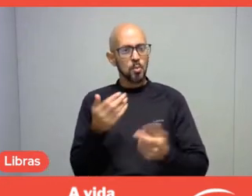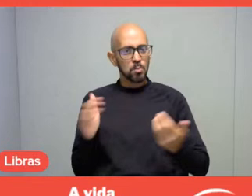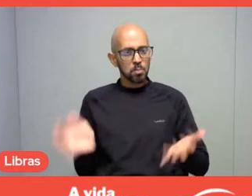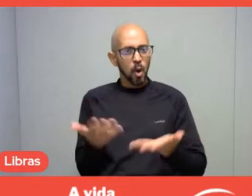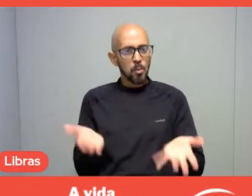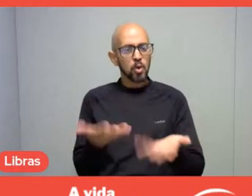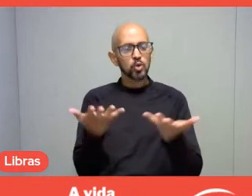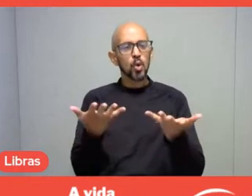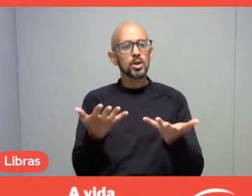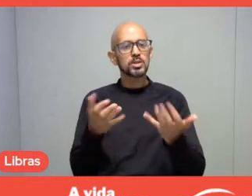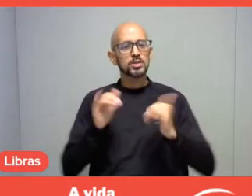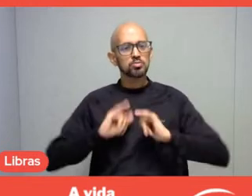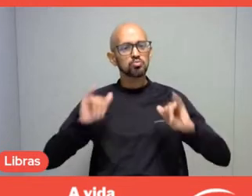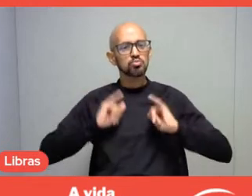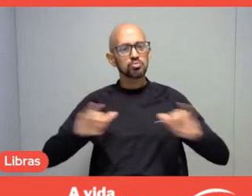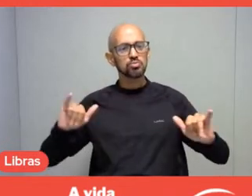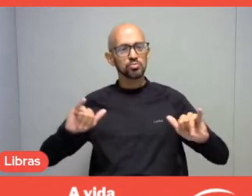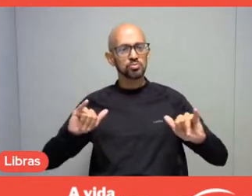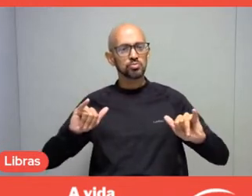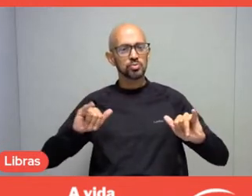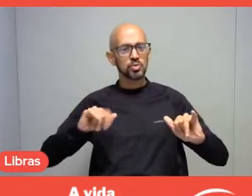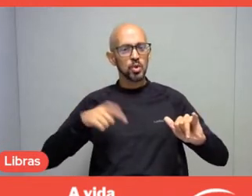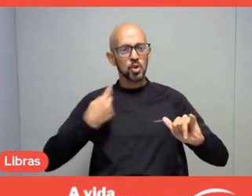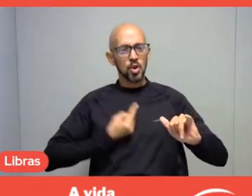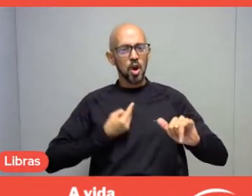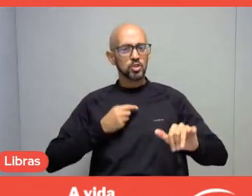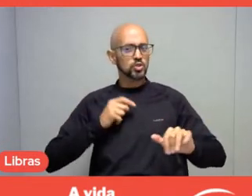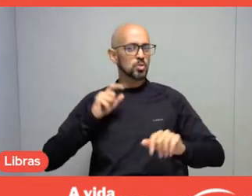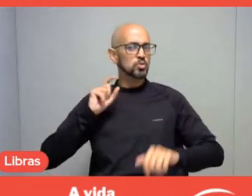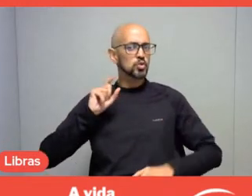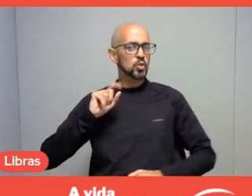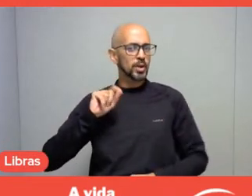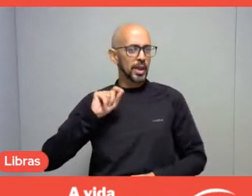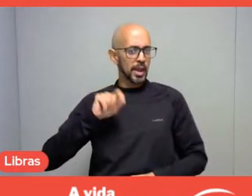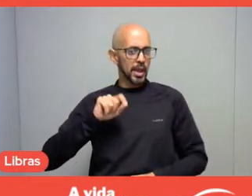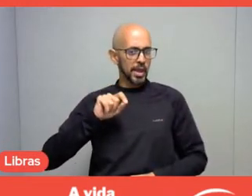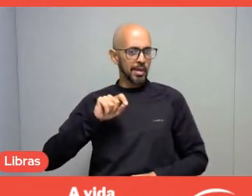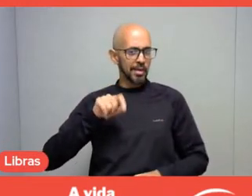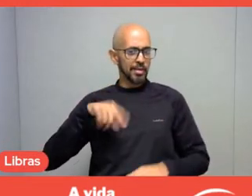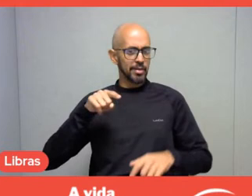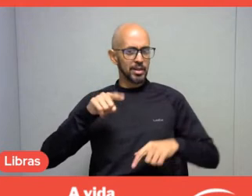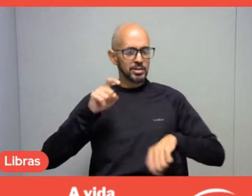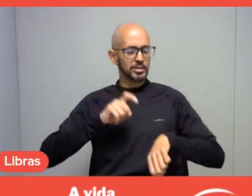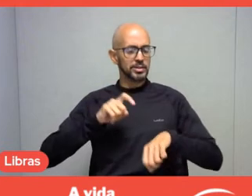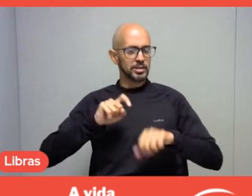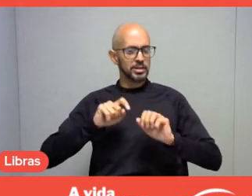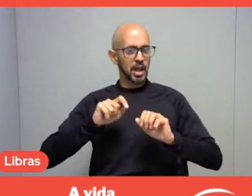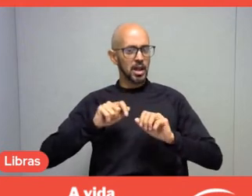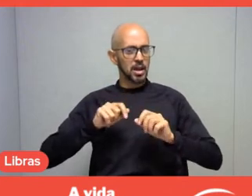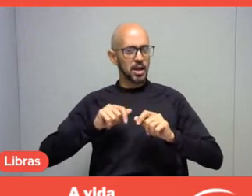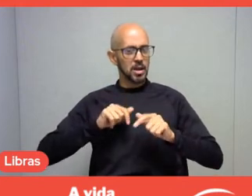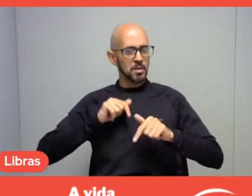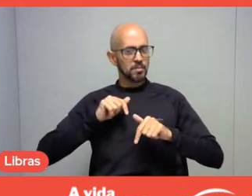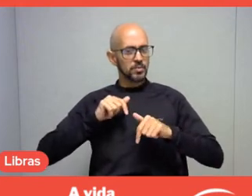What are we in this production chain, if we can put it that way?